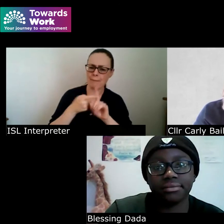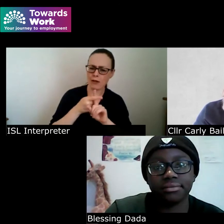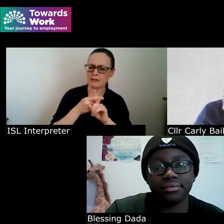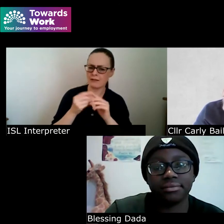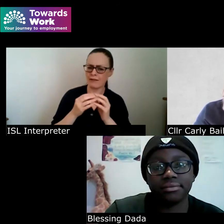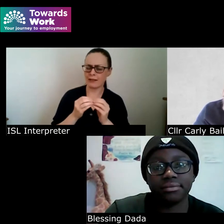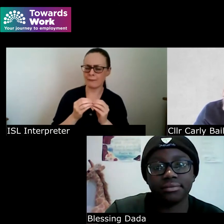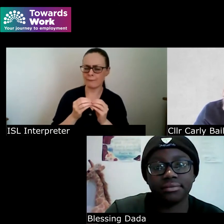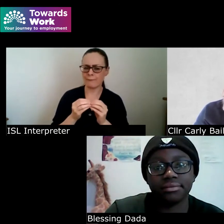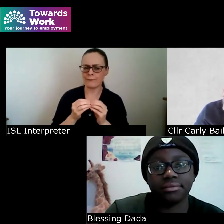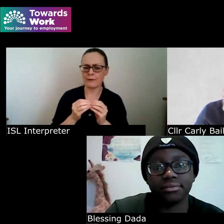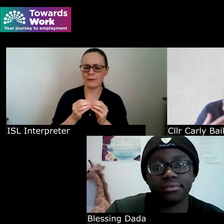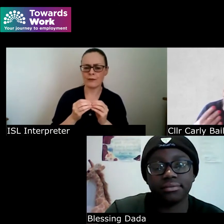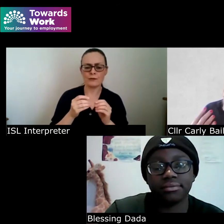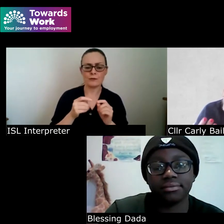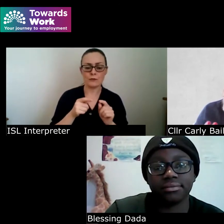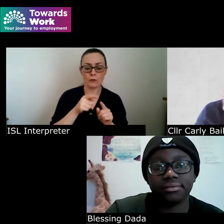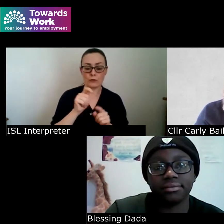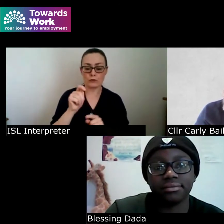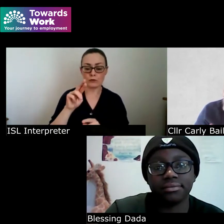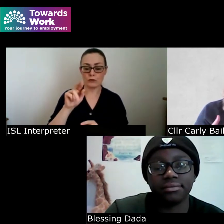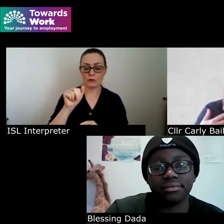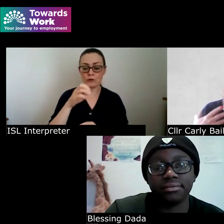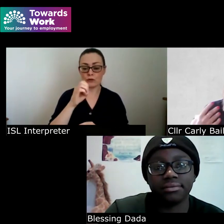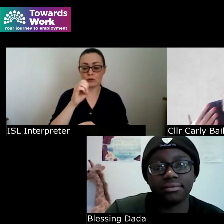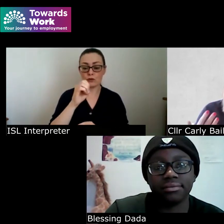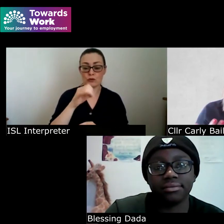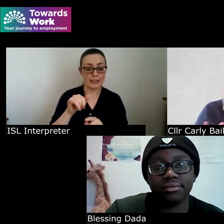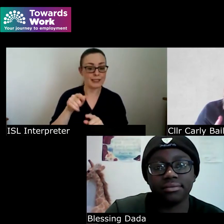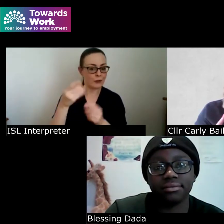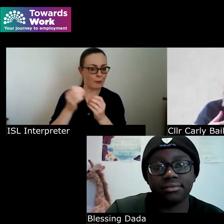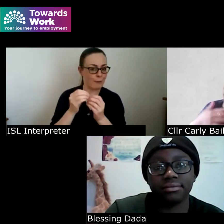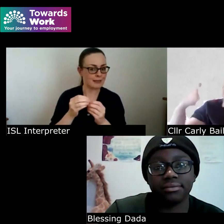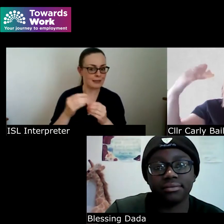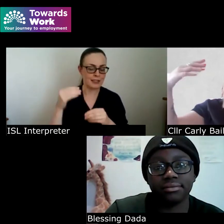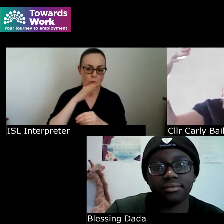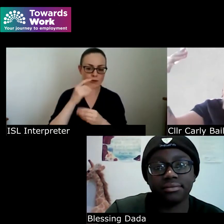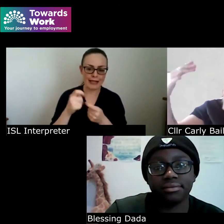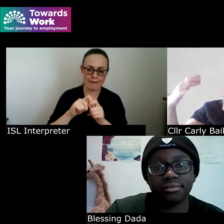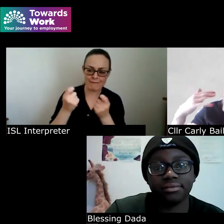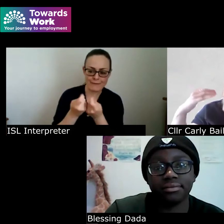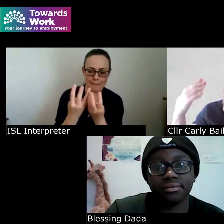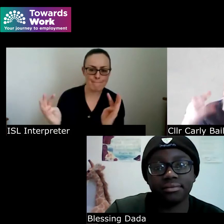because as you say Tracy surrounding yourself with people that you know you want to aspire to do what